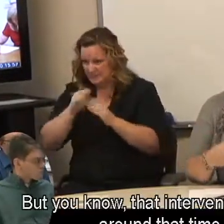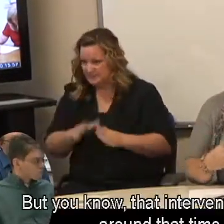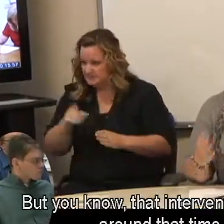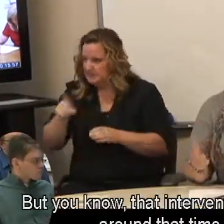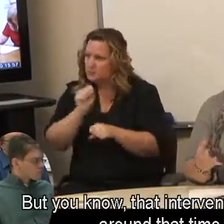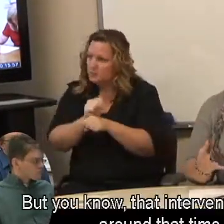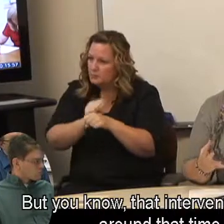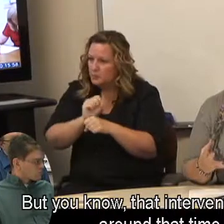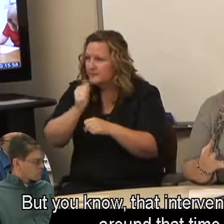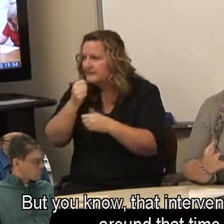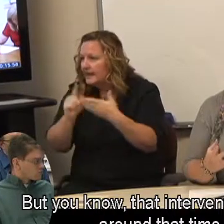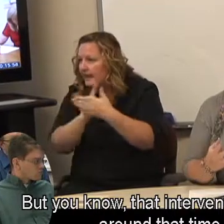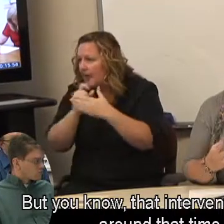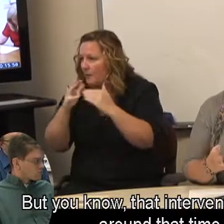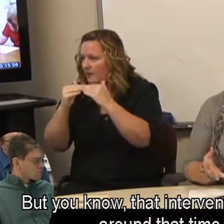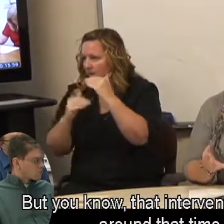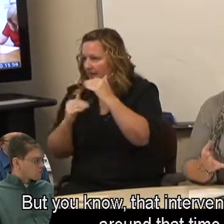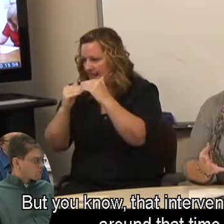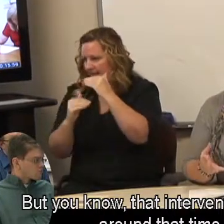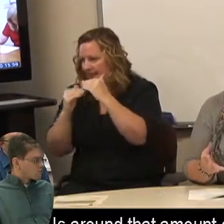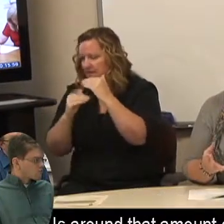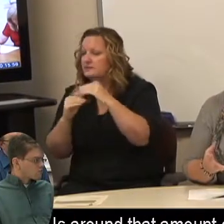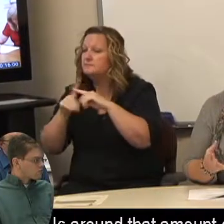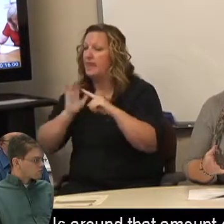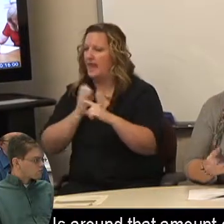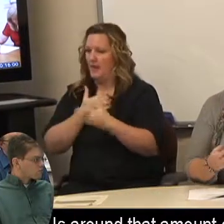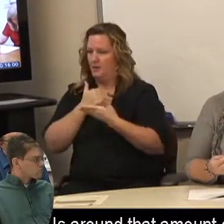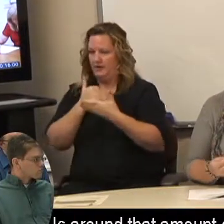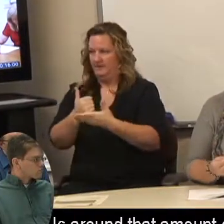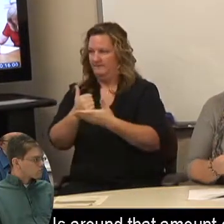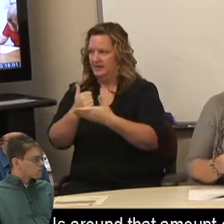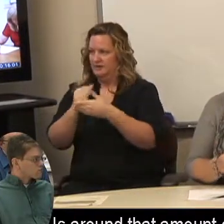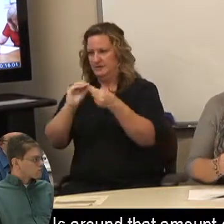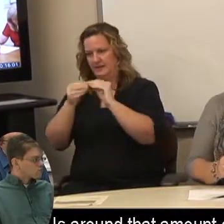But you know, that intervention level is around that time. Is around that amount of time.